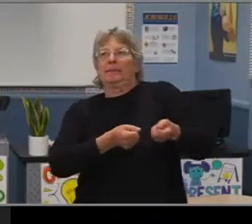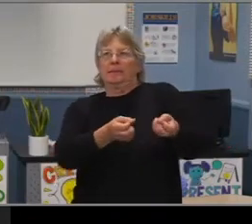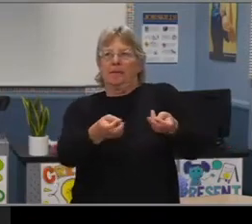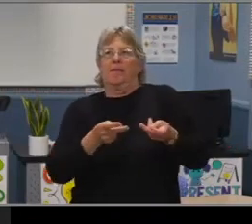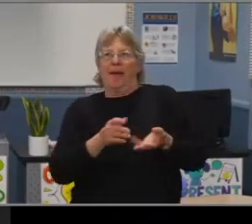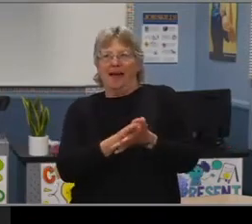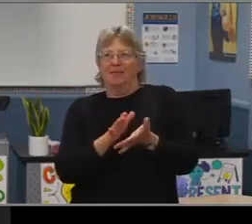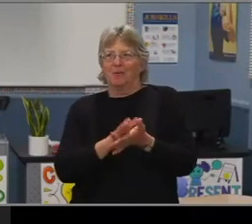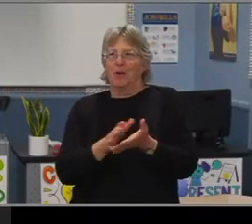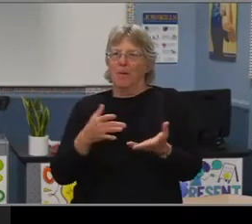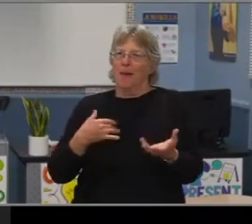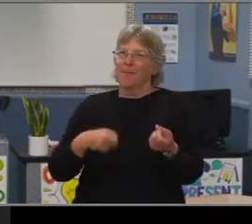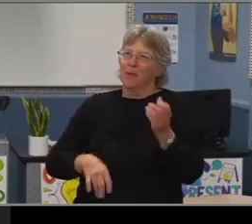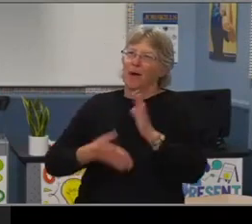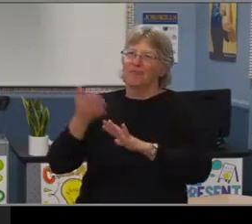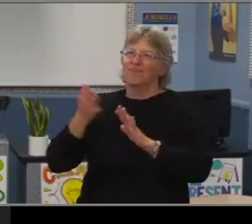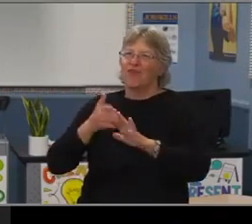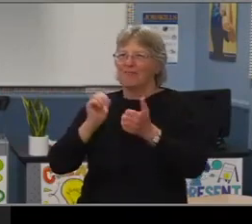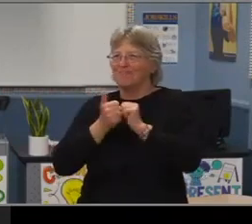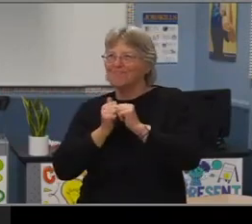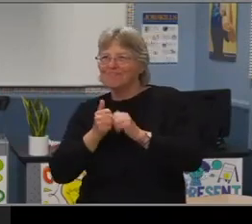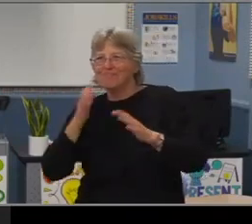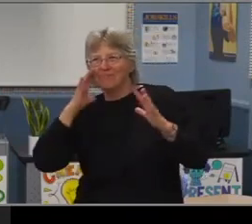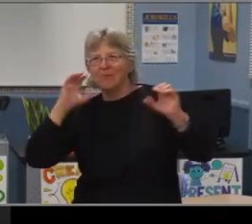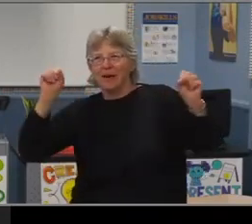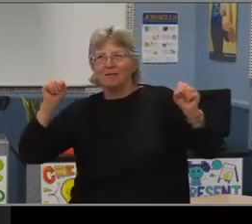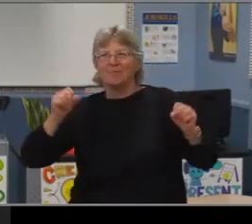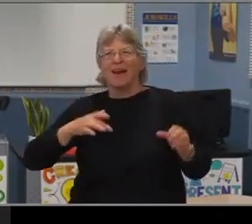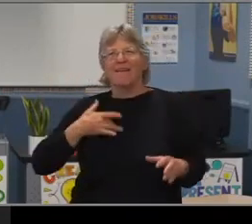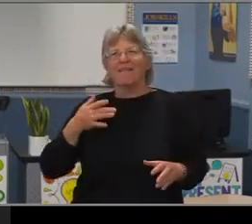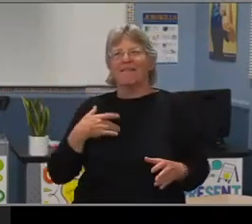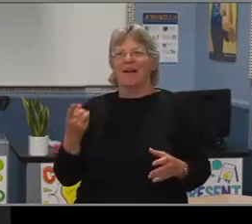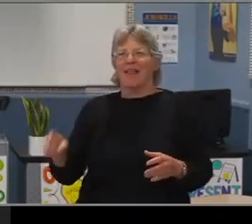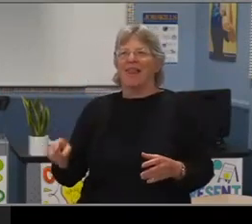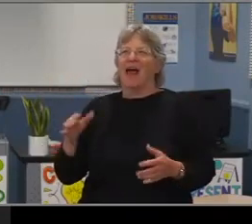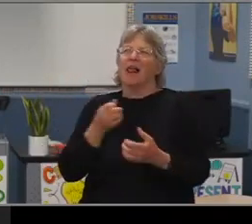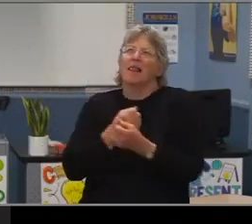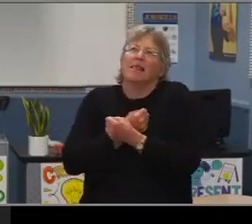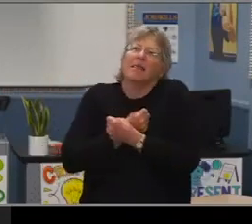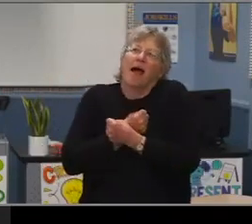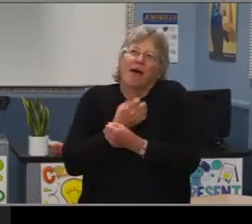for president et cetera because I just felt that love and that care at Cabrillo High School,